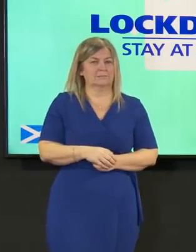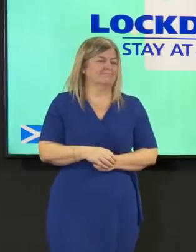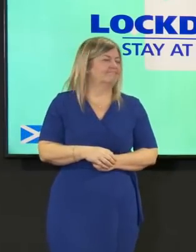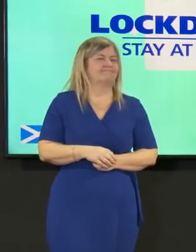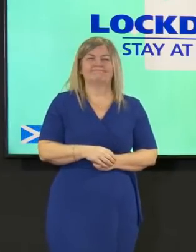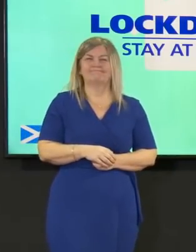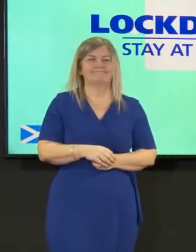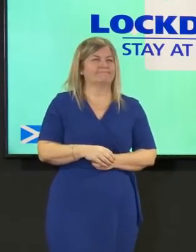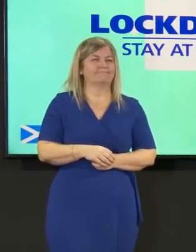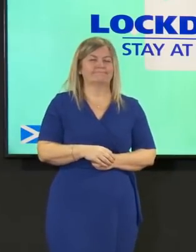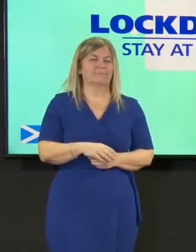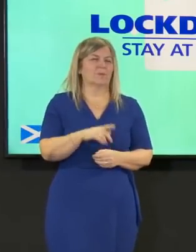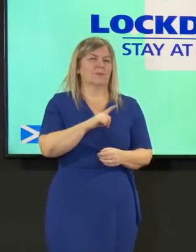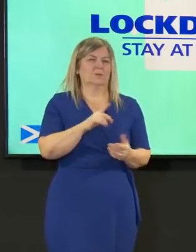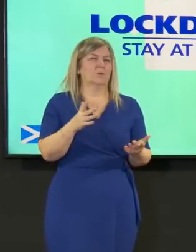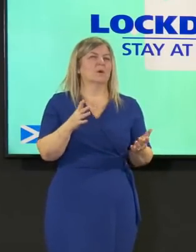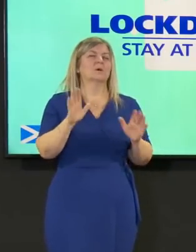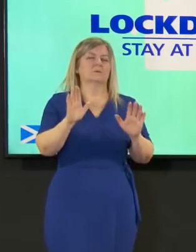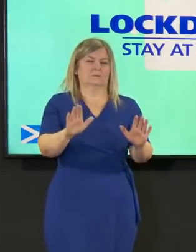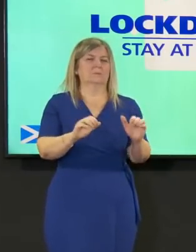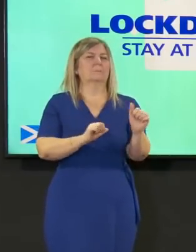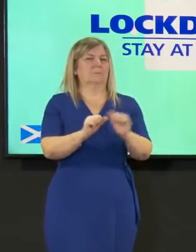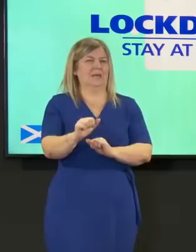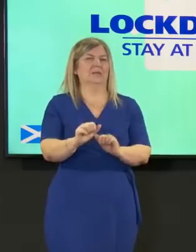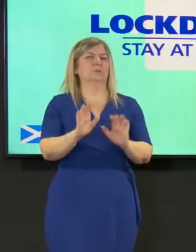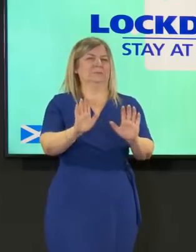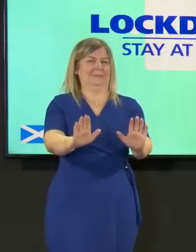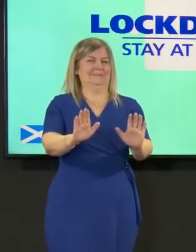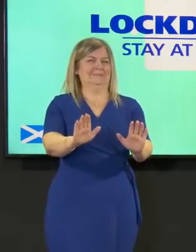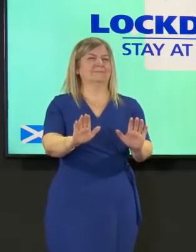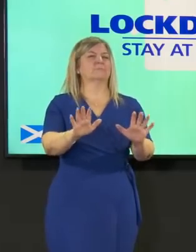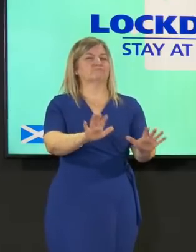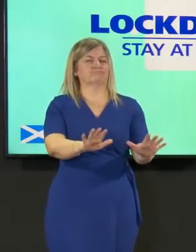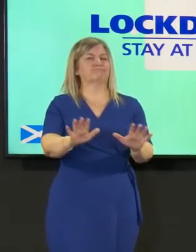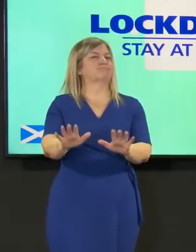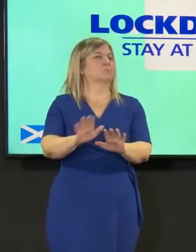that i would dearly love to and i know you'd dearly love to hear but i am certain that you